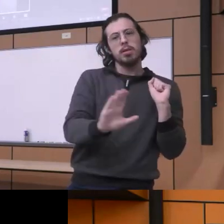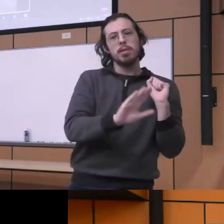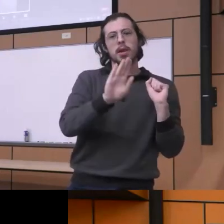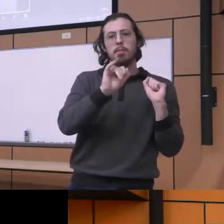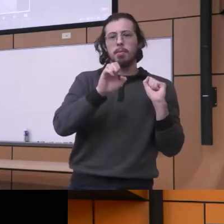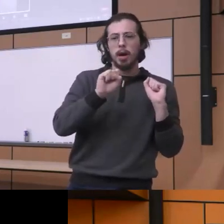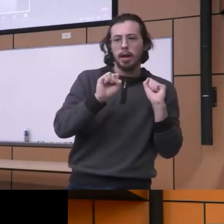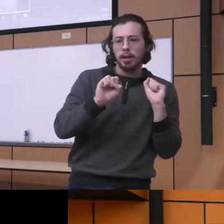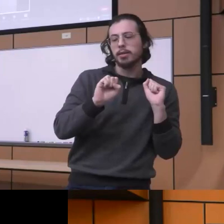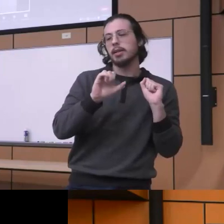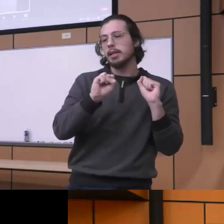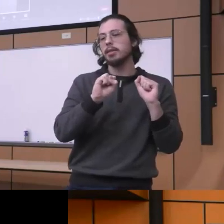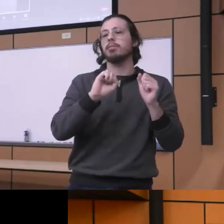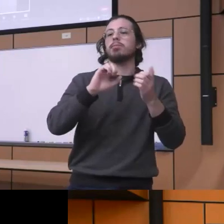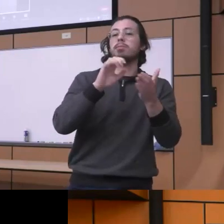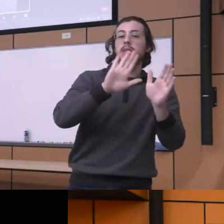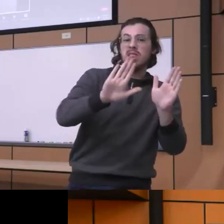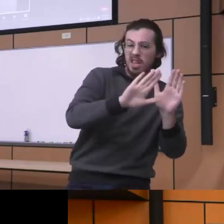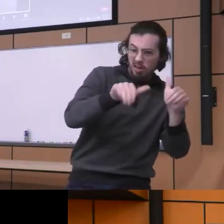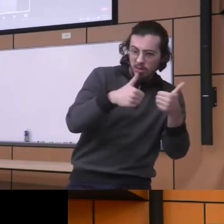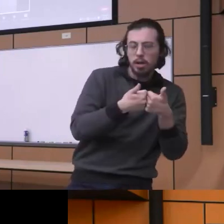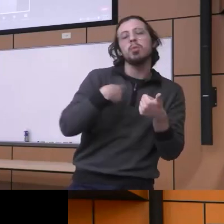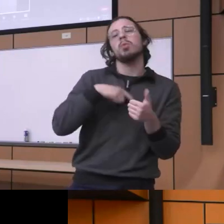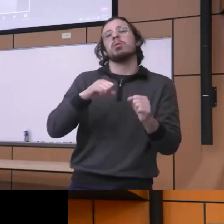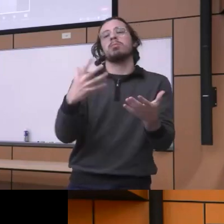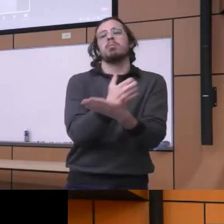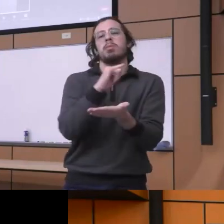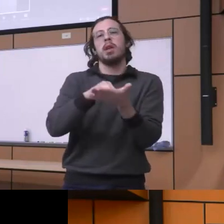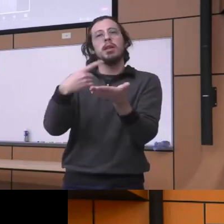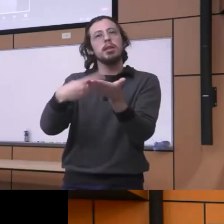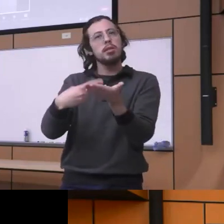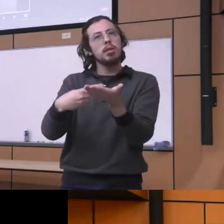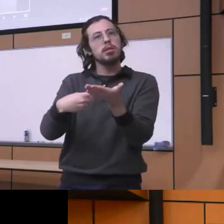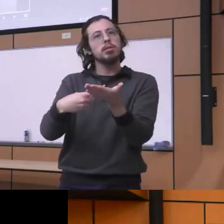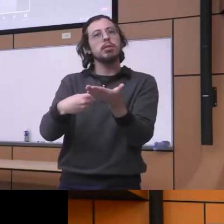kind of discuss you know so we use the discuss the case we use really the case presentations